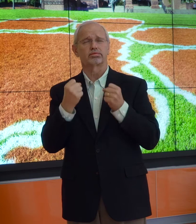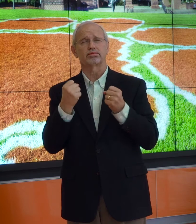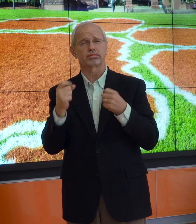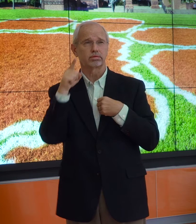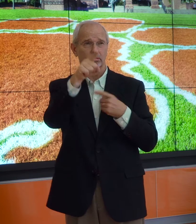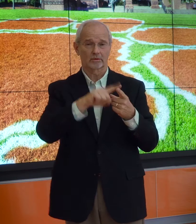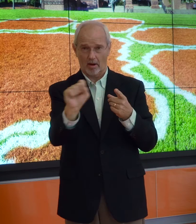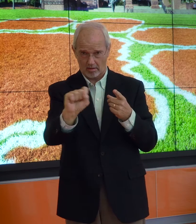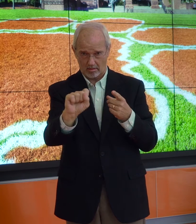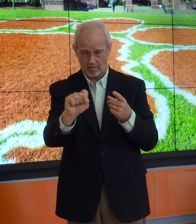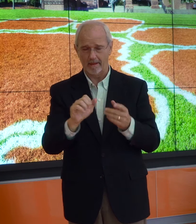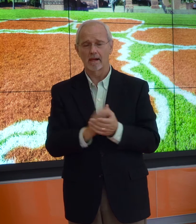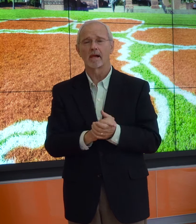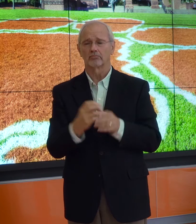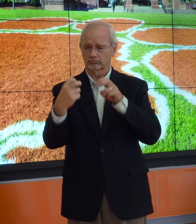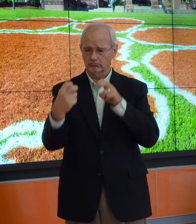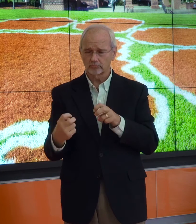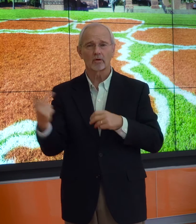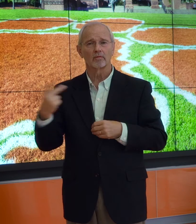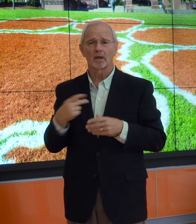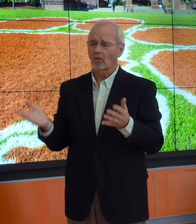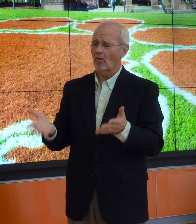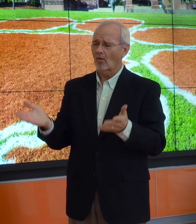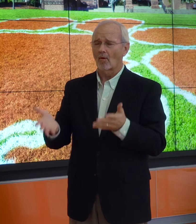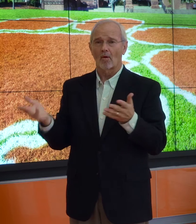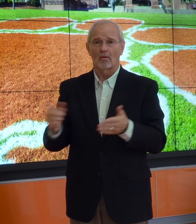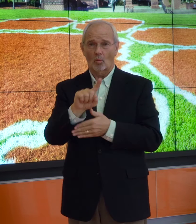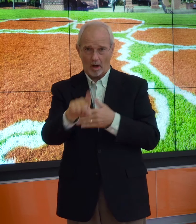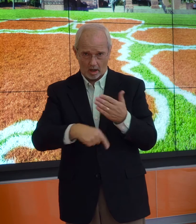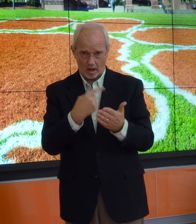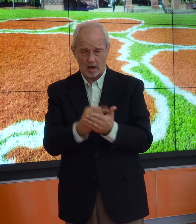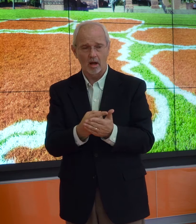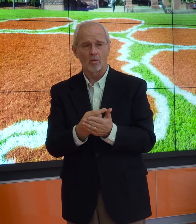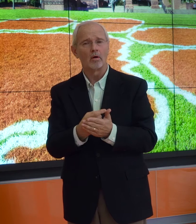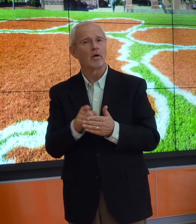He drove to Spartanburg. We sat and chatted for one hour.